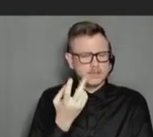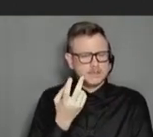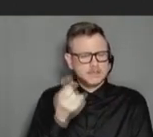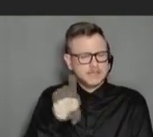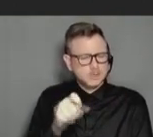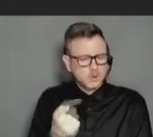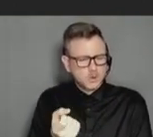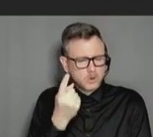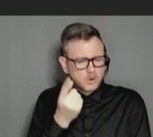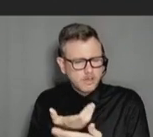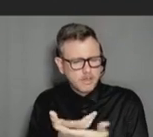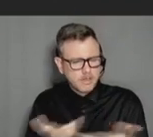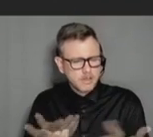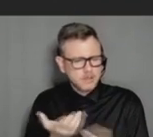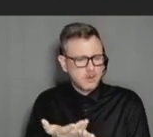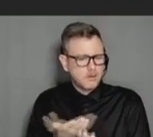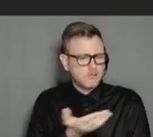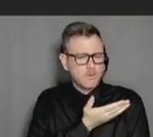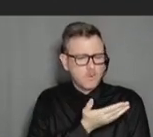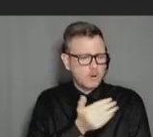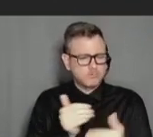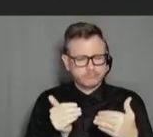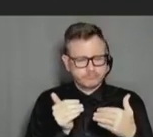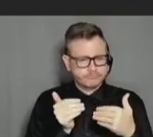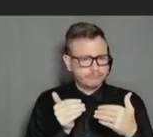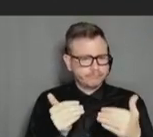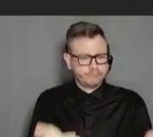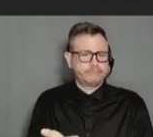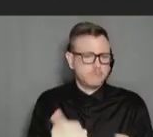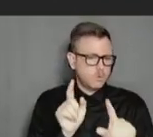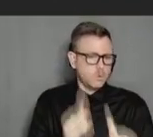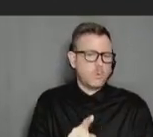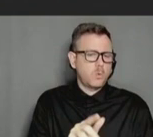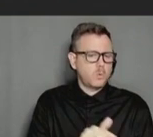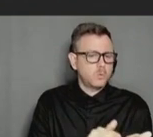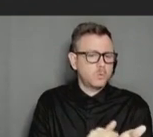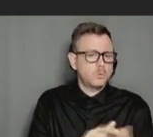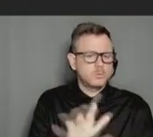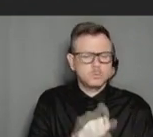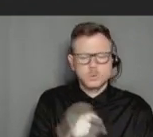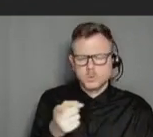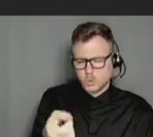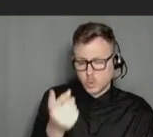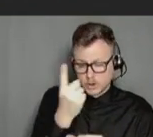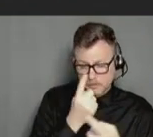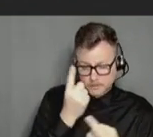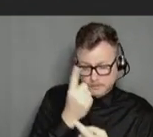So, I don't know if you have any thoughts about that, but I'd be interested to hear